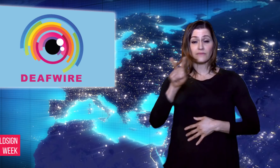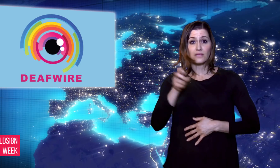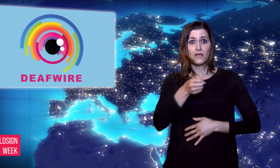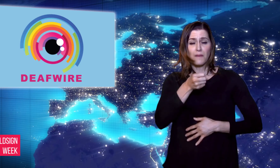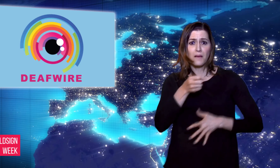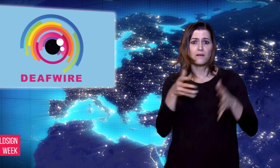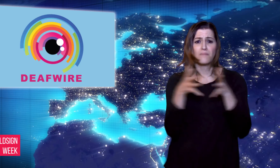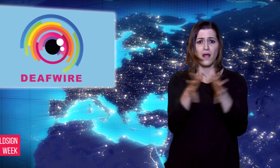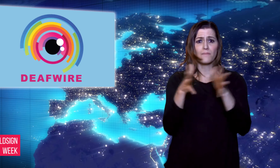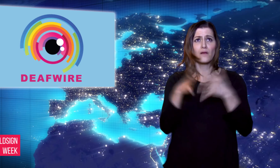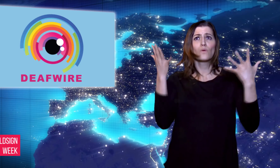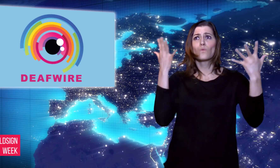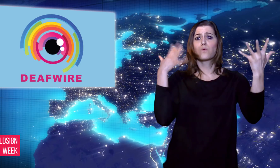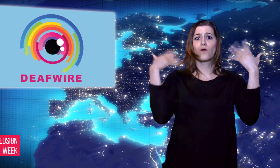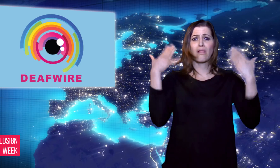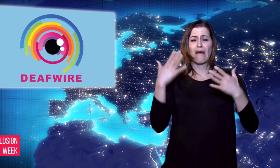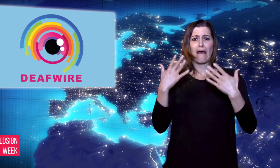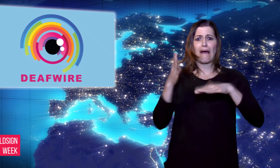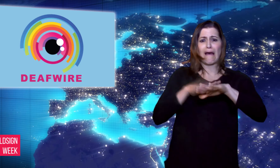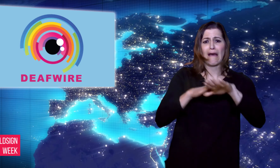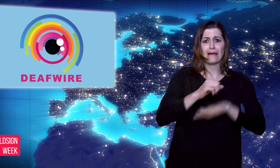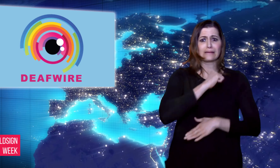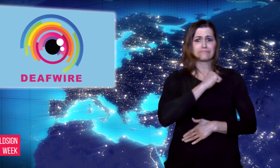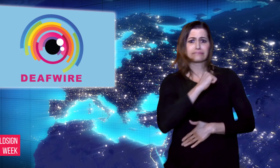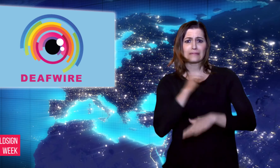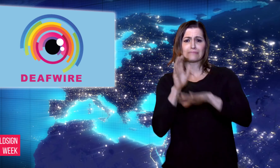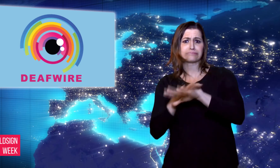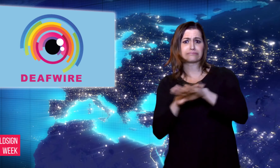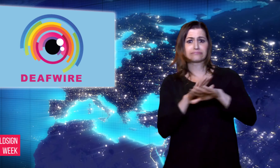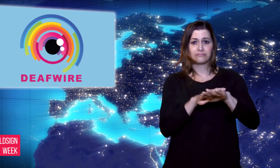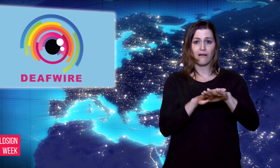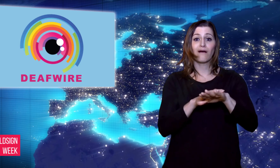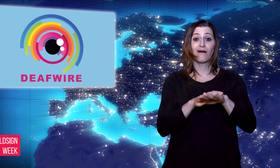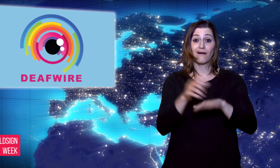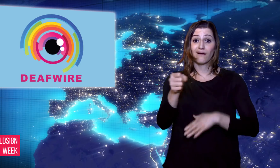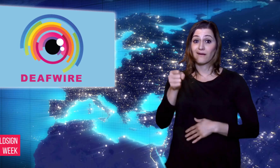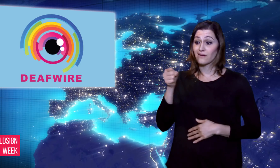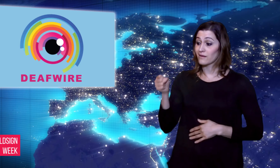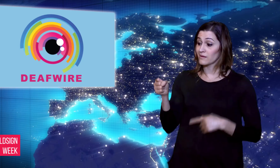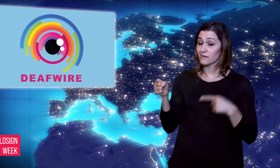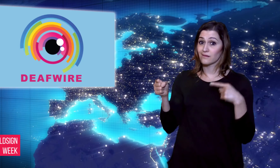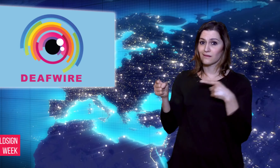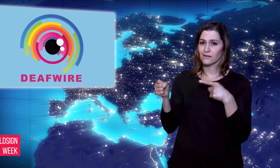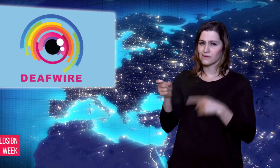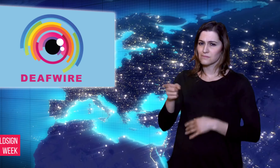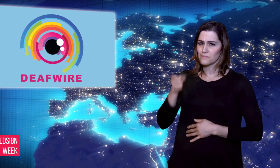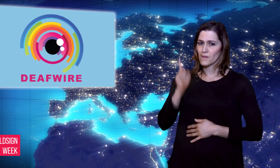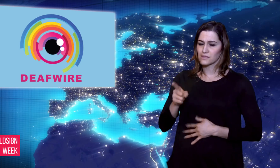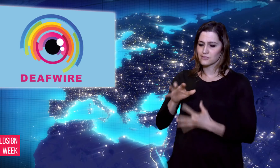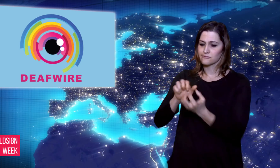at televised weather warnings to be